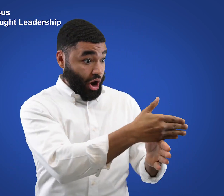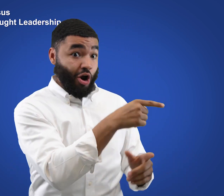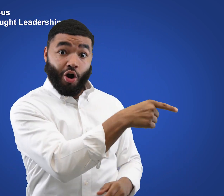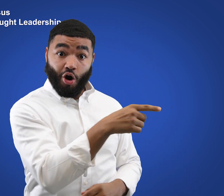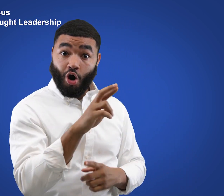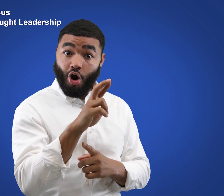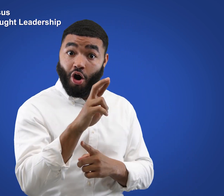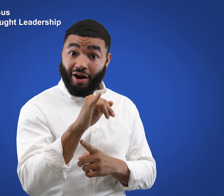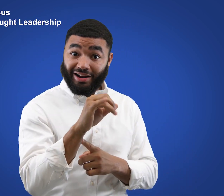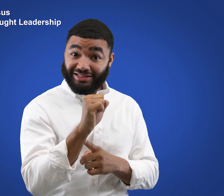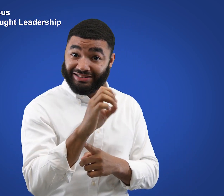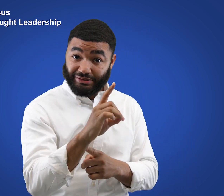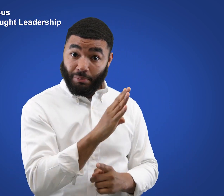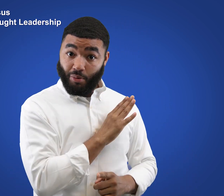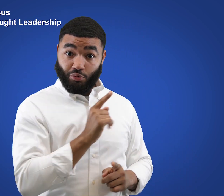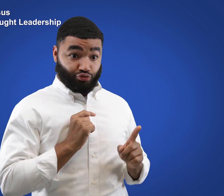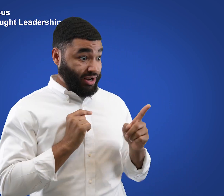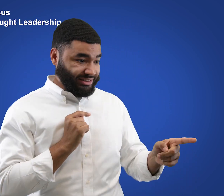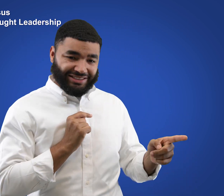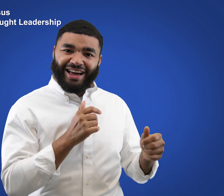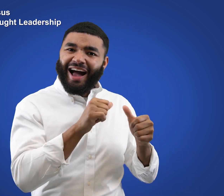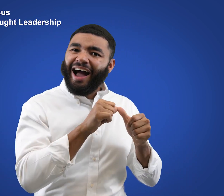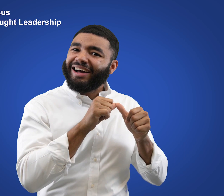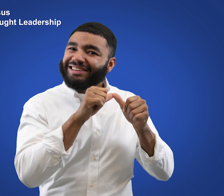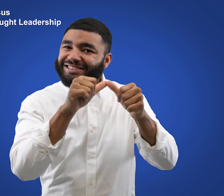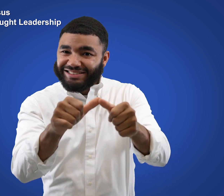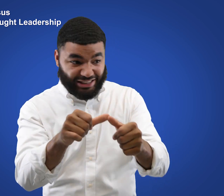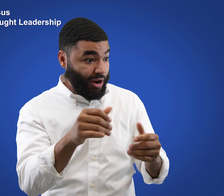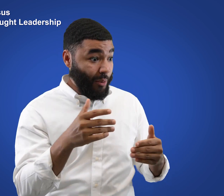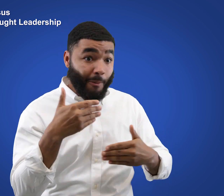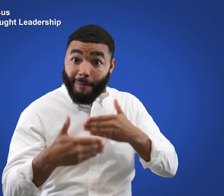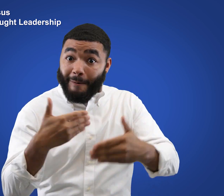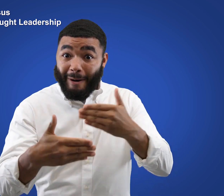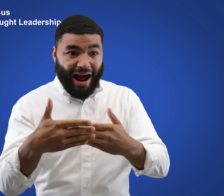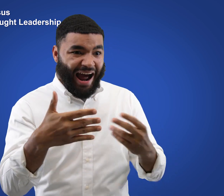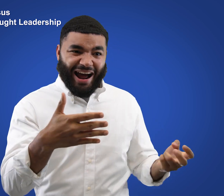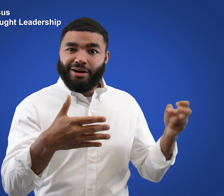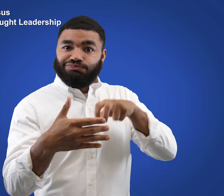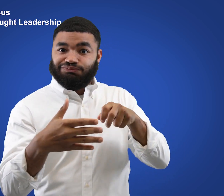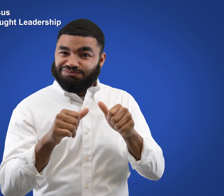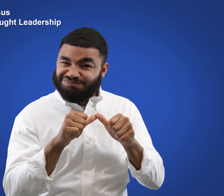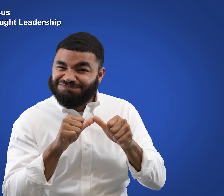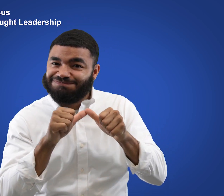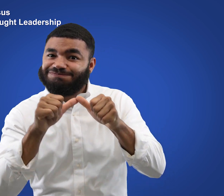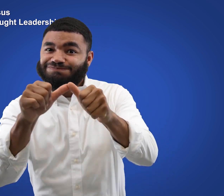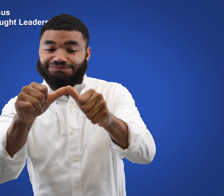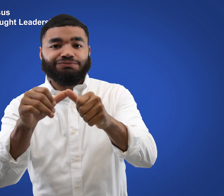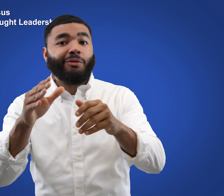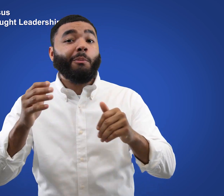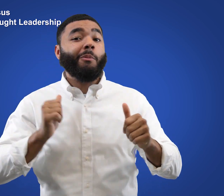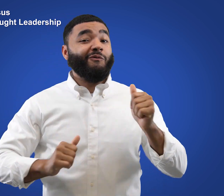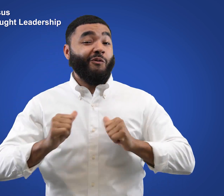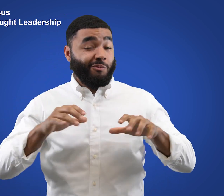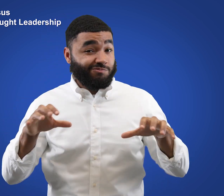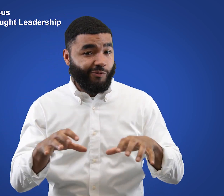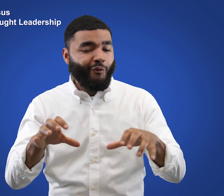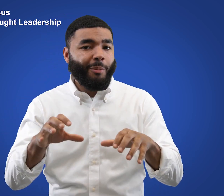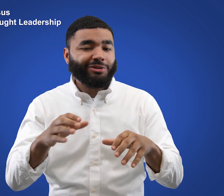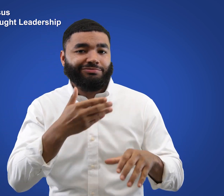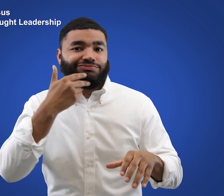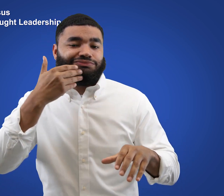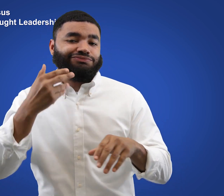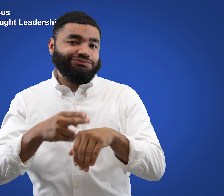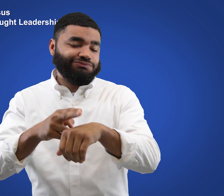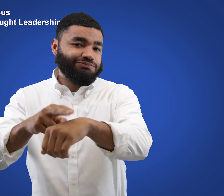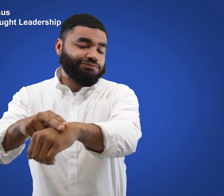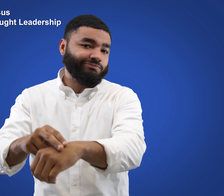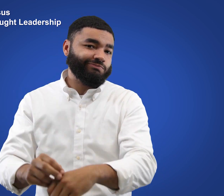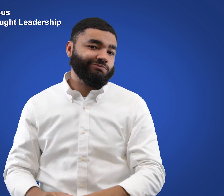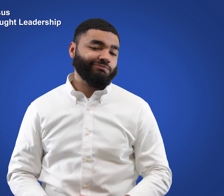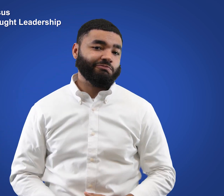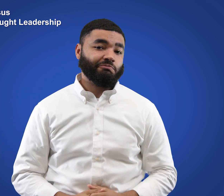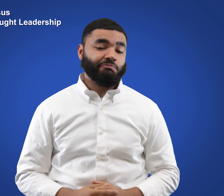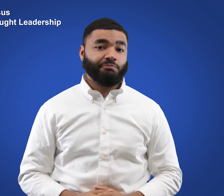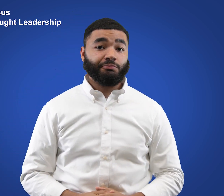with the RISD Board of Trustees that builds on existing momentum.